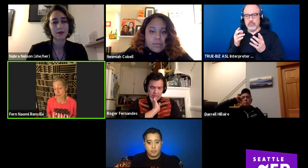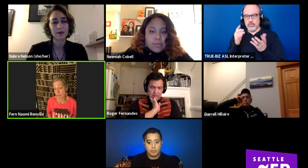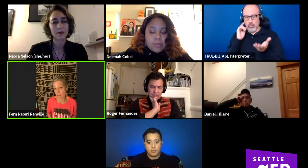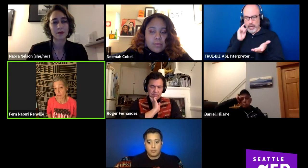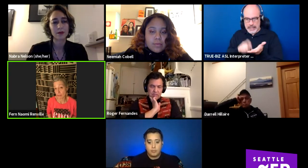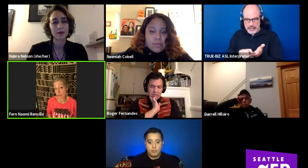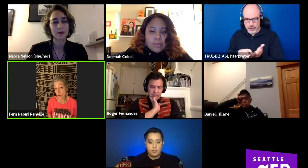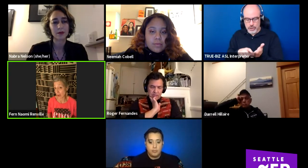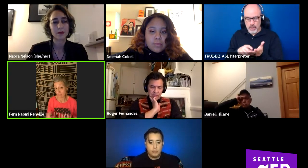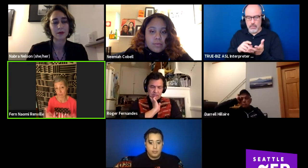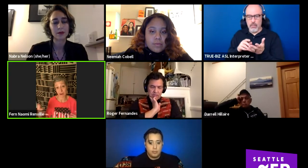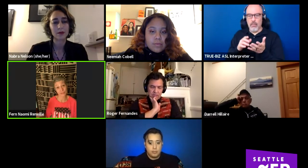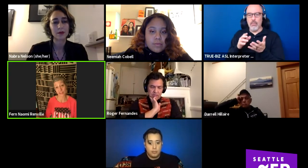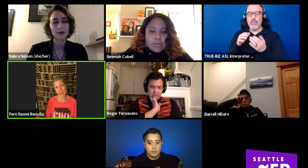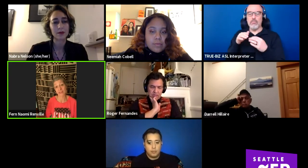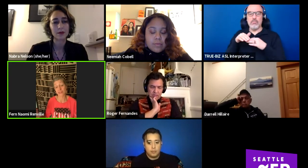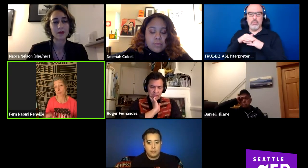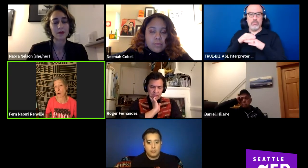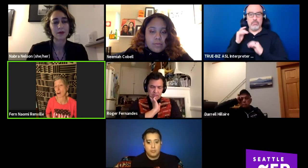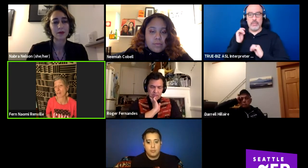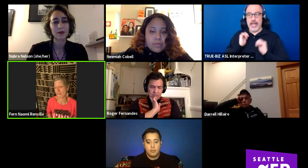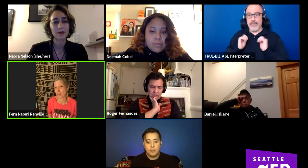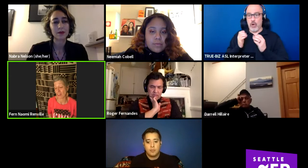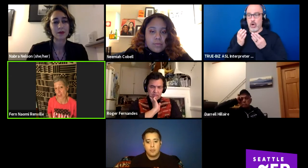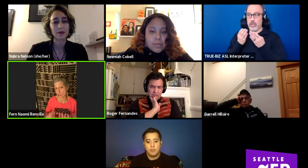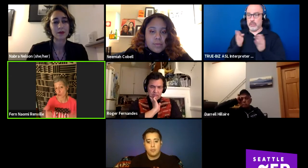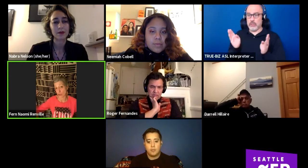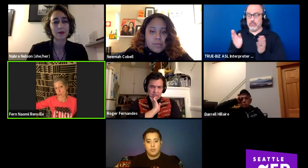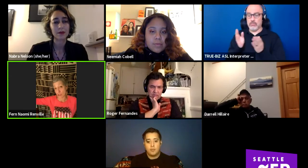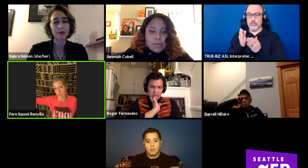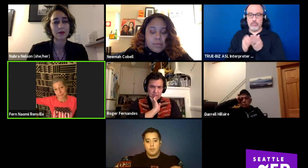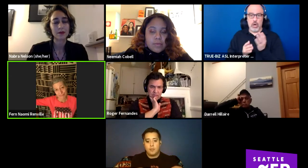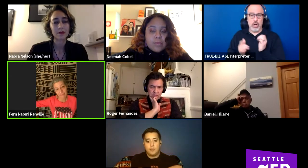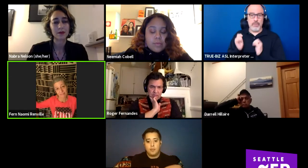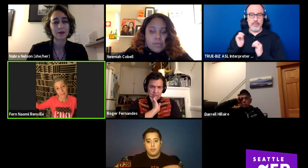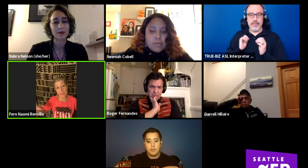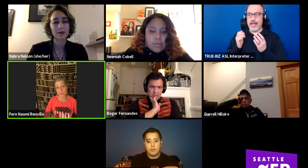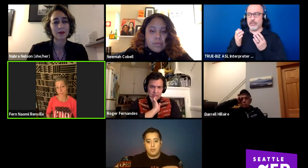of native artists as part of the theatrical field.